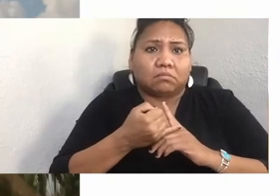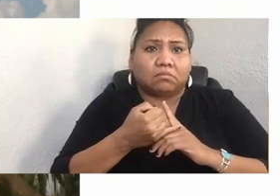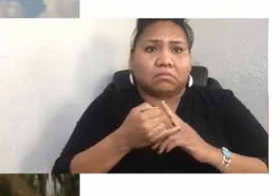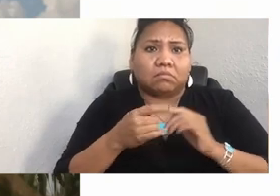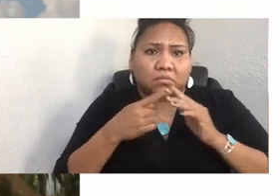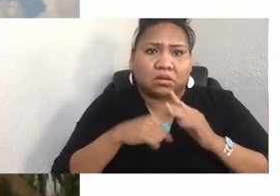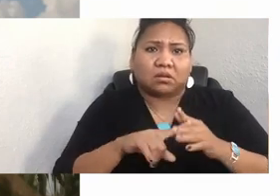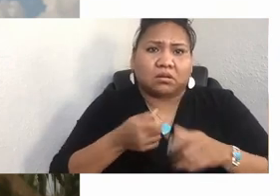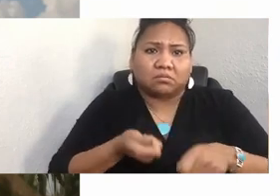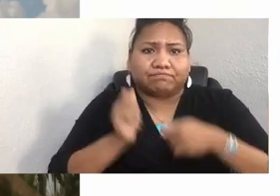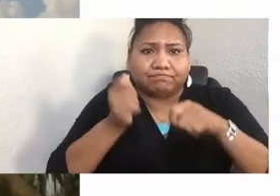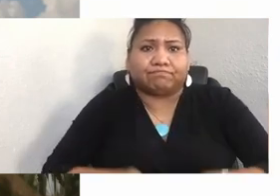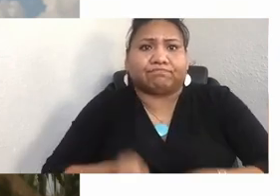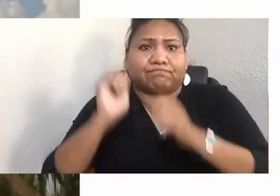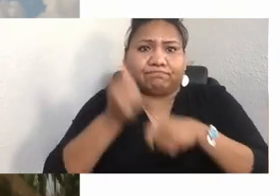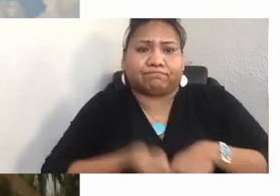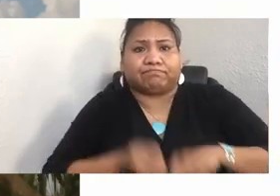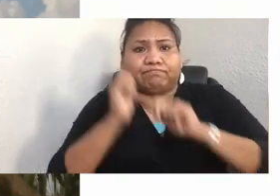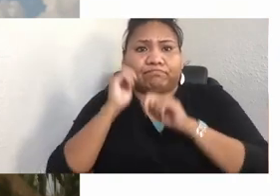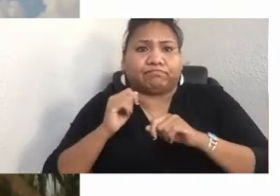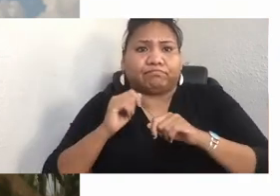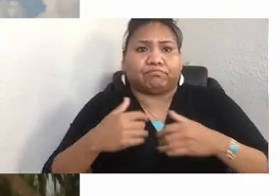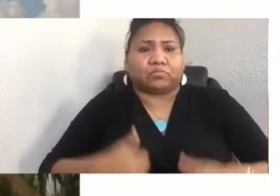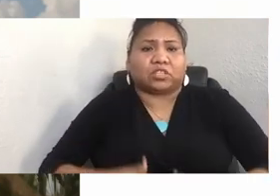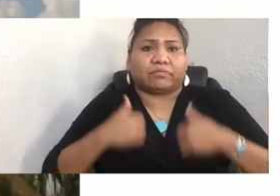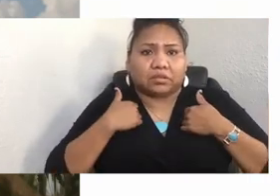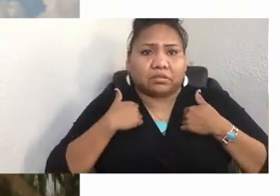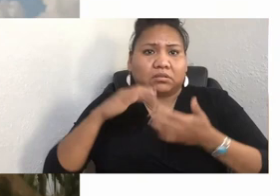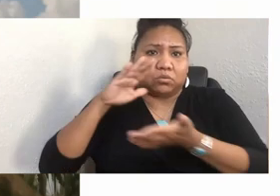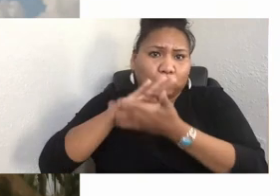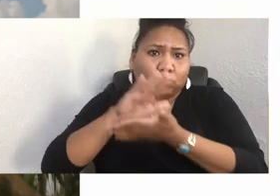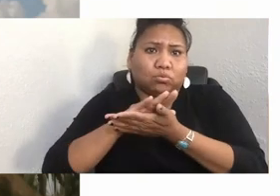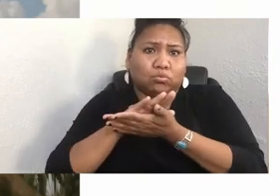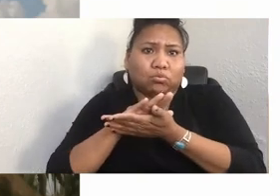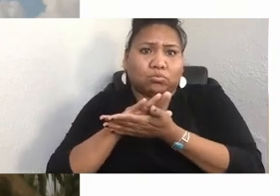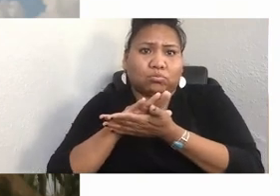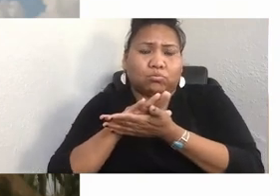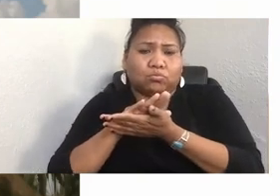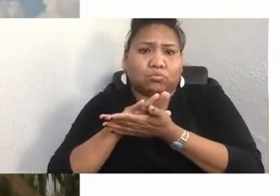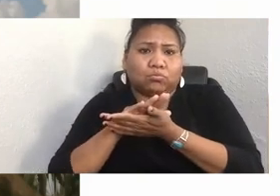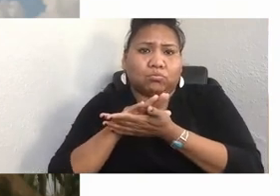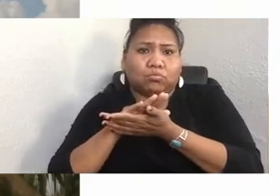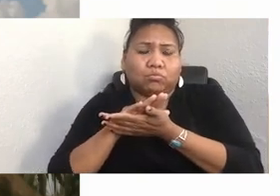at these residential schools. I also want to acknowledge that the digging hasn't